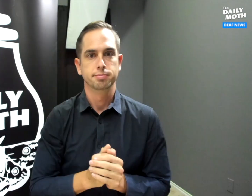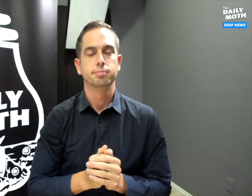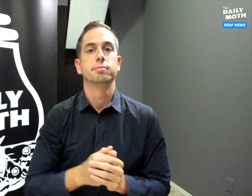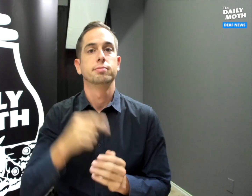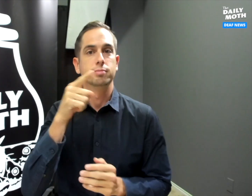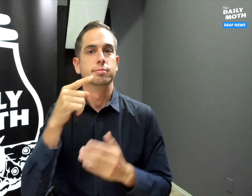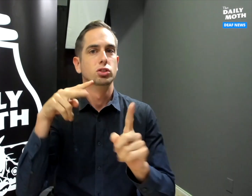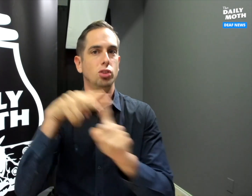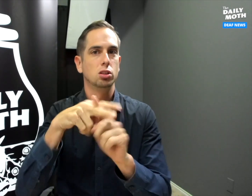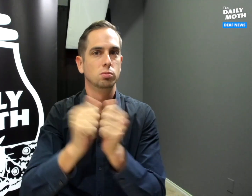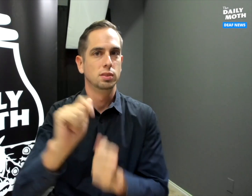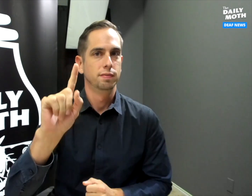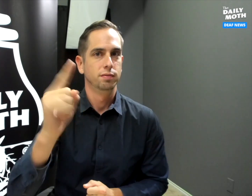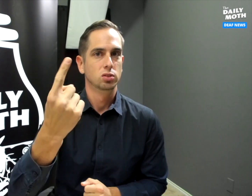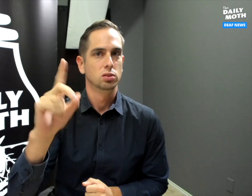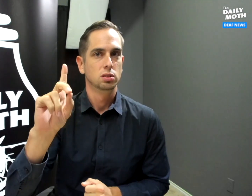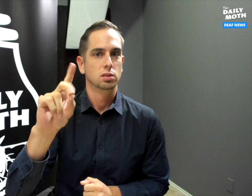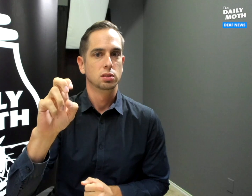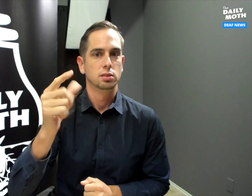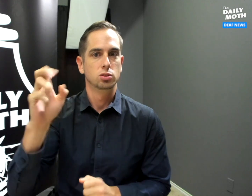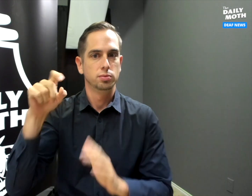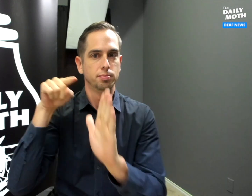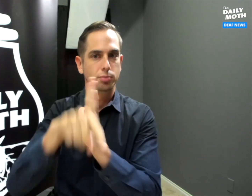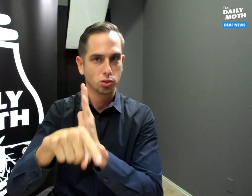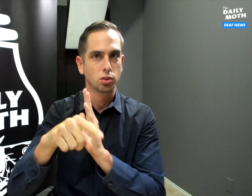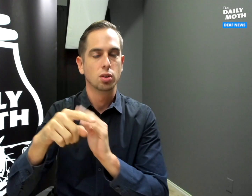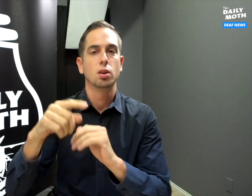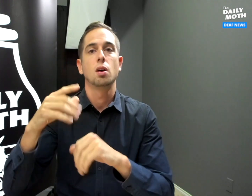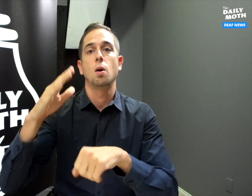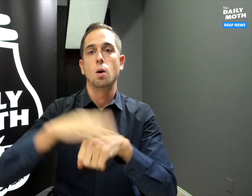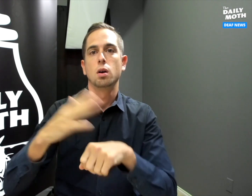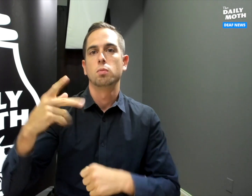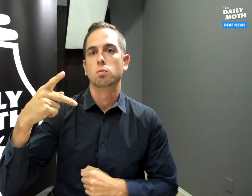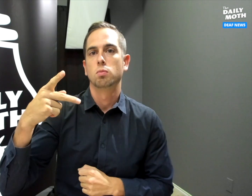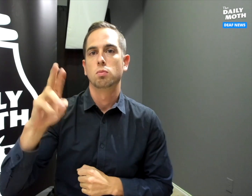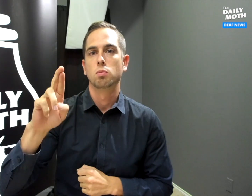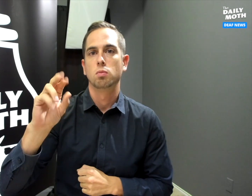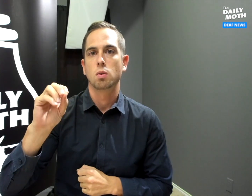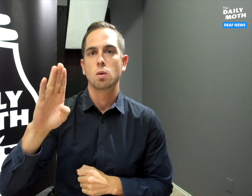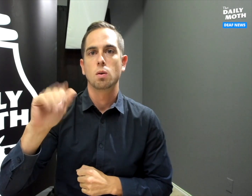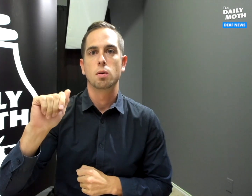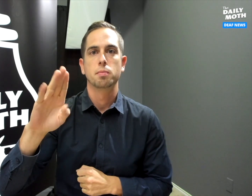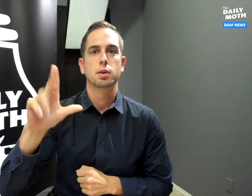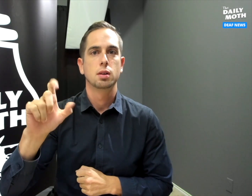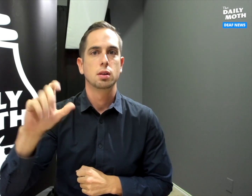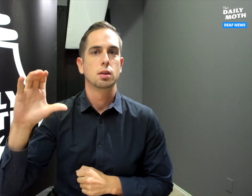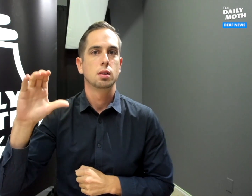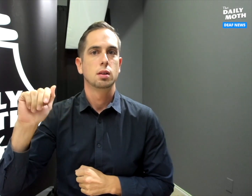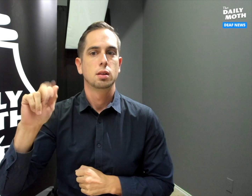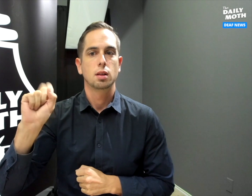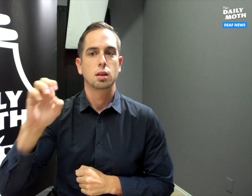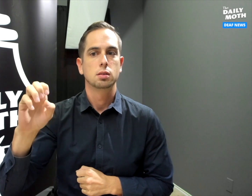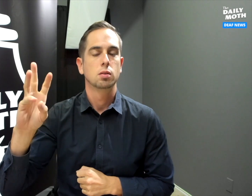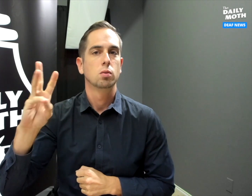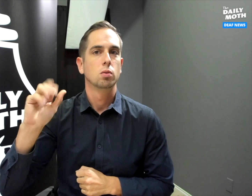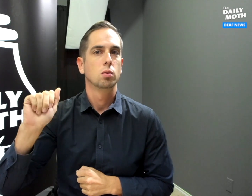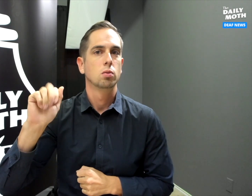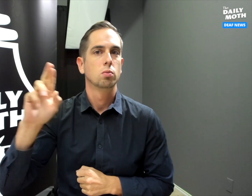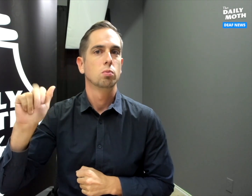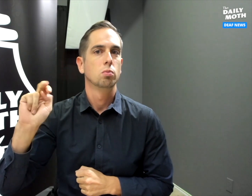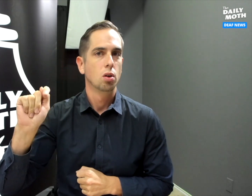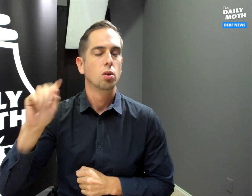He is charged with first-degree murder on a probable cause warrant,